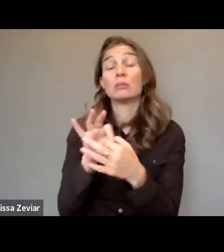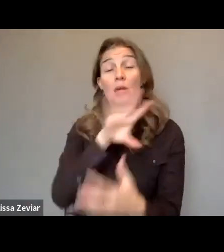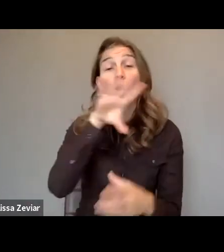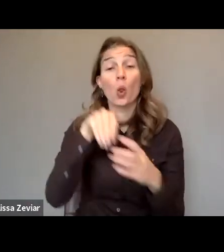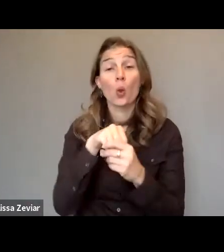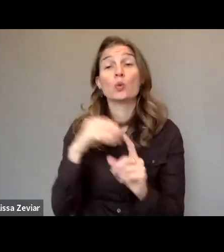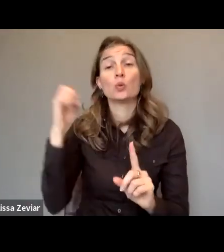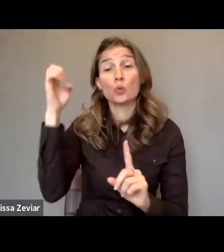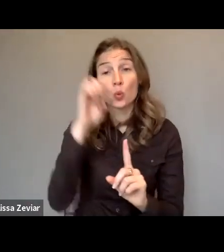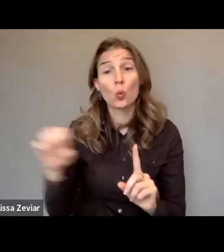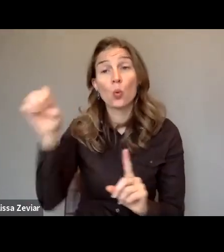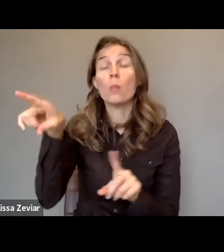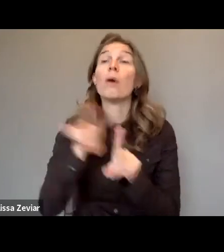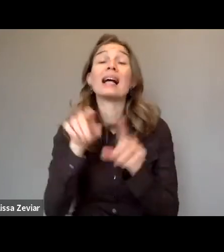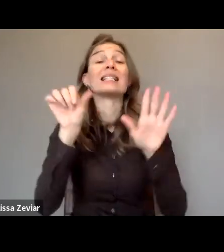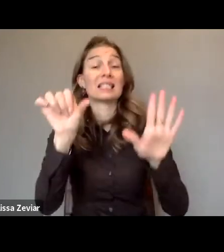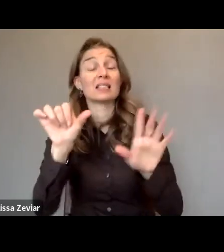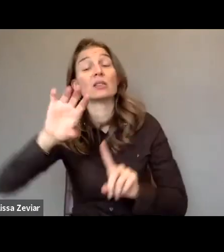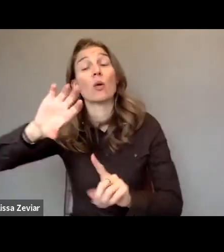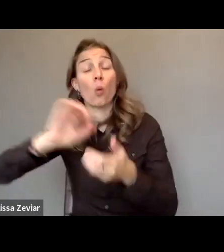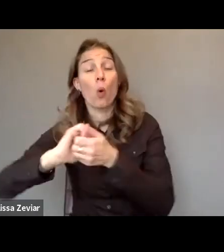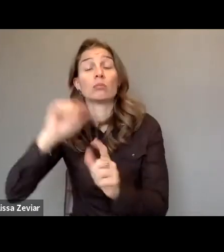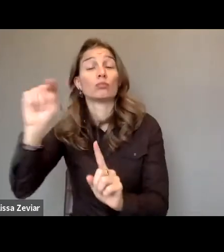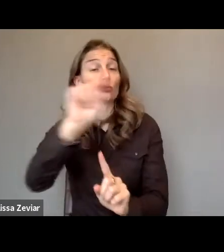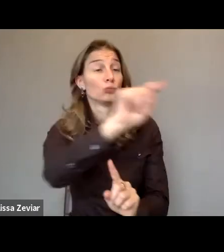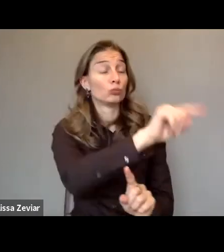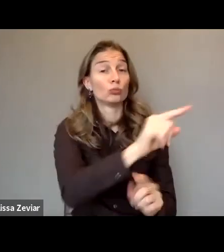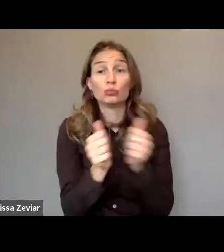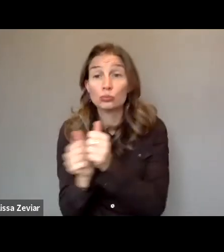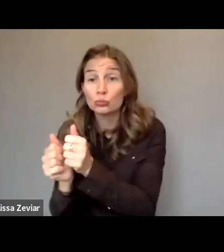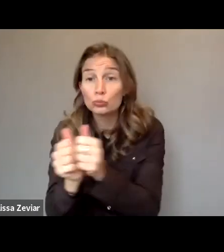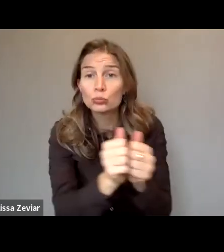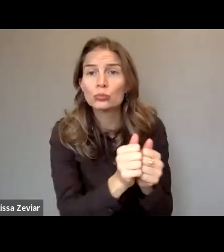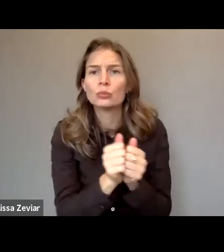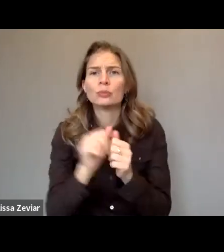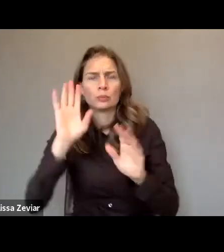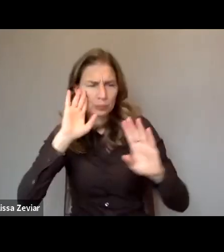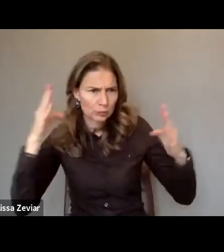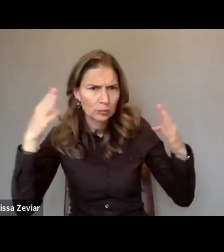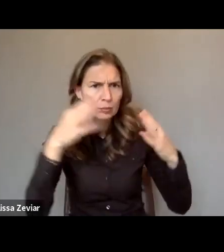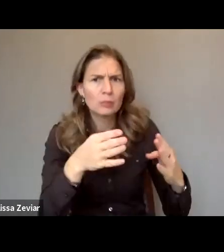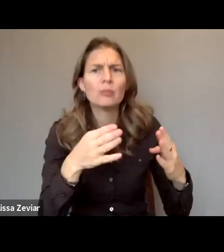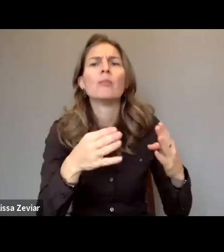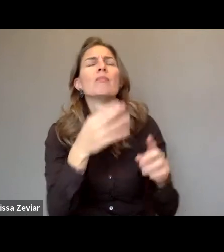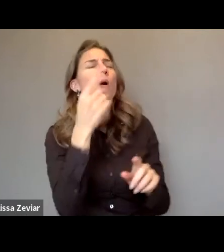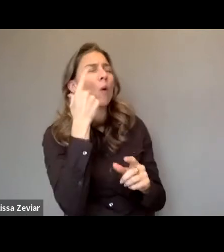and six other organizations, we’ve studied more carefully violence of women with intellectual disabilities.